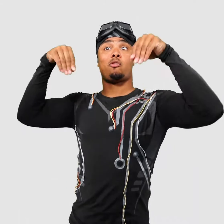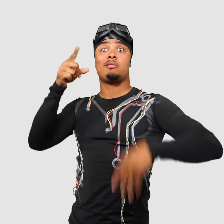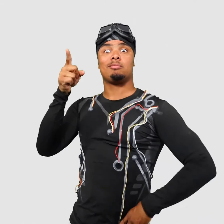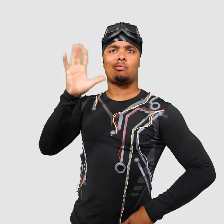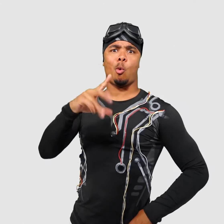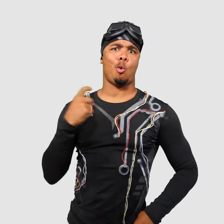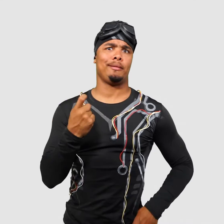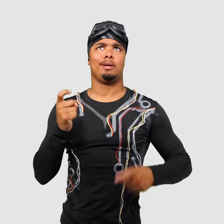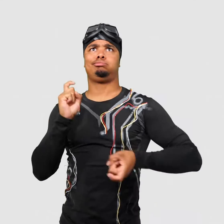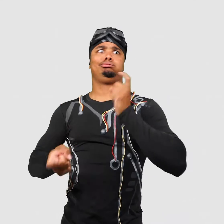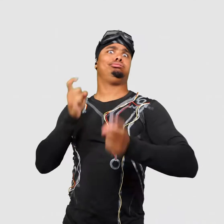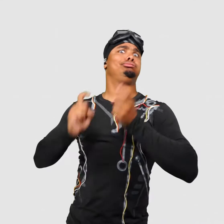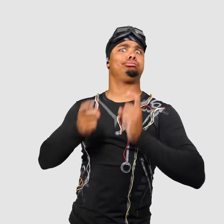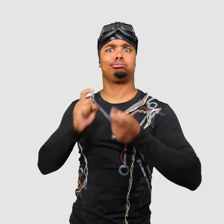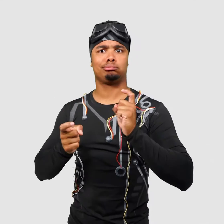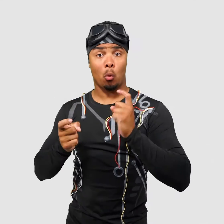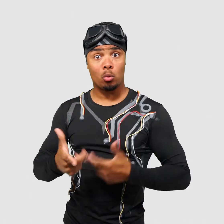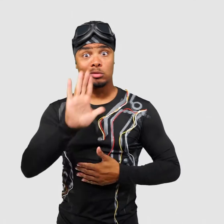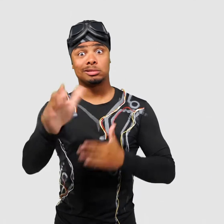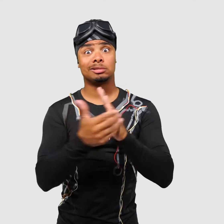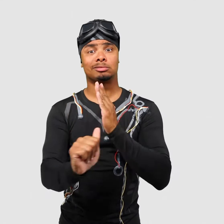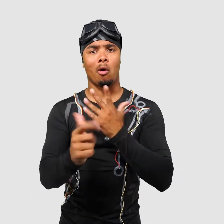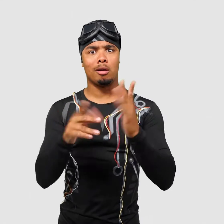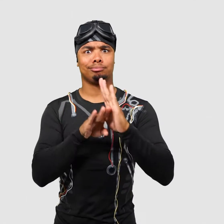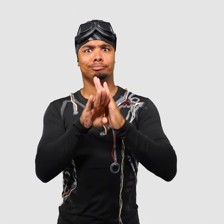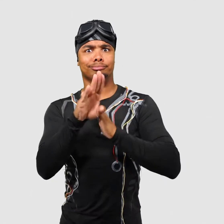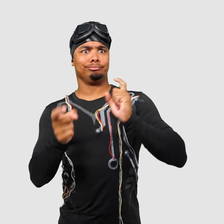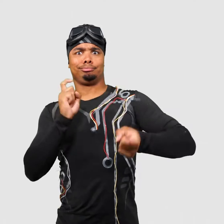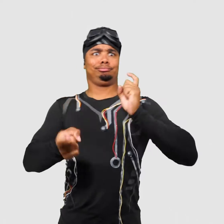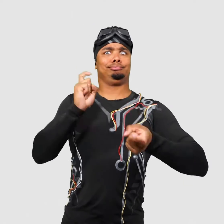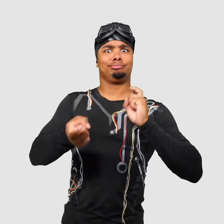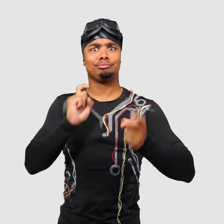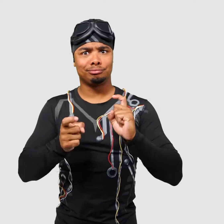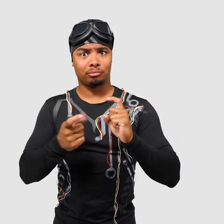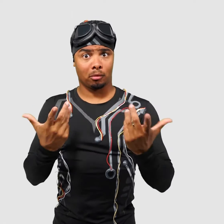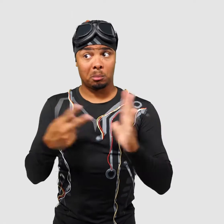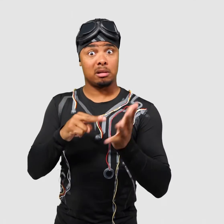is always changing. You gain new skills every day.